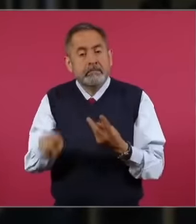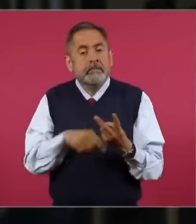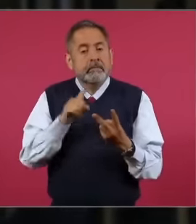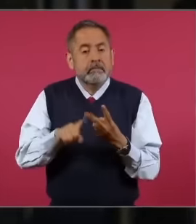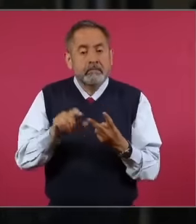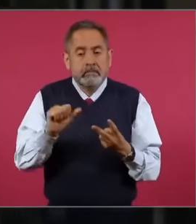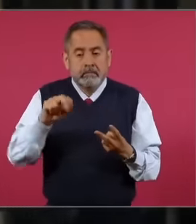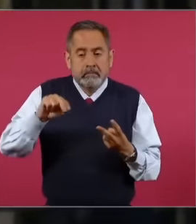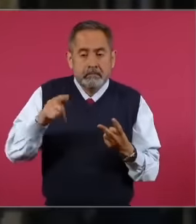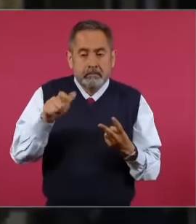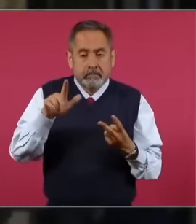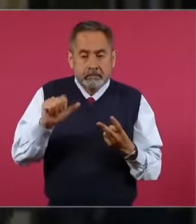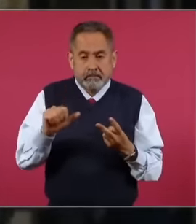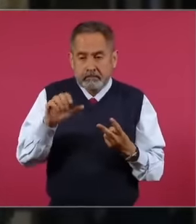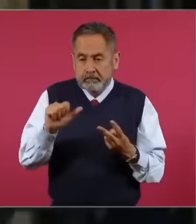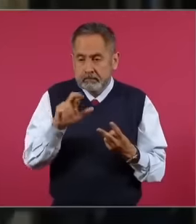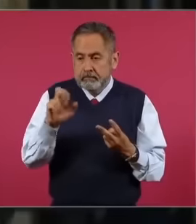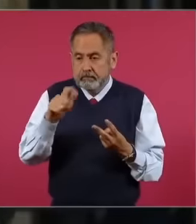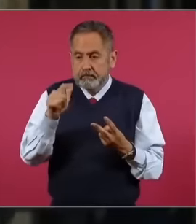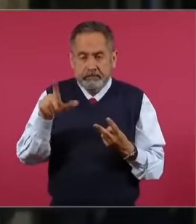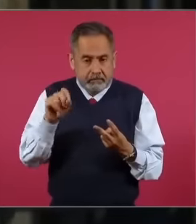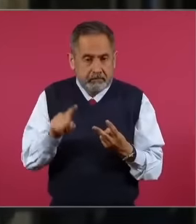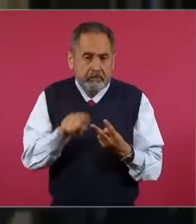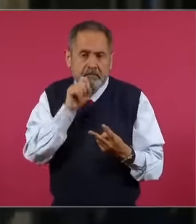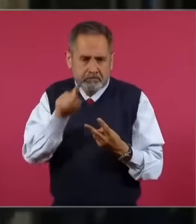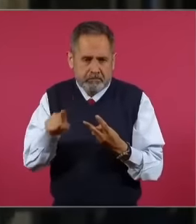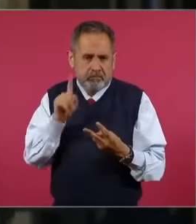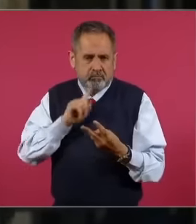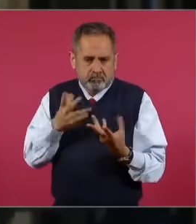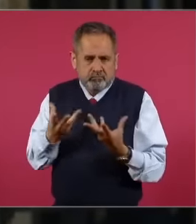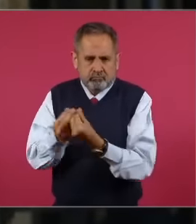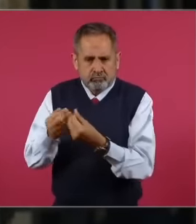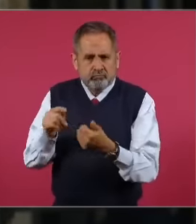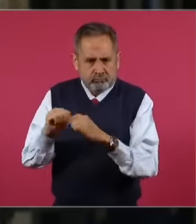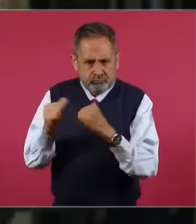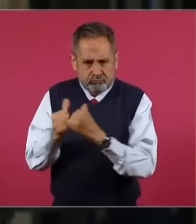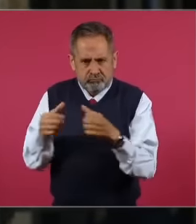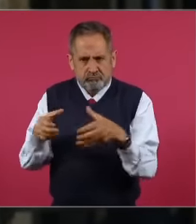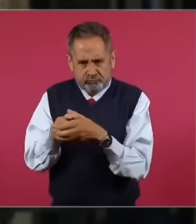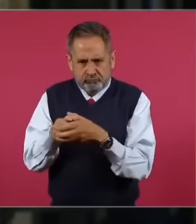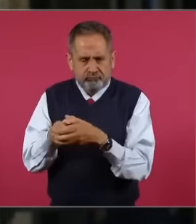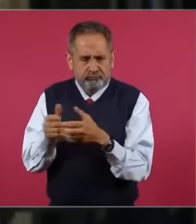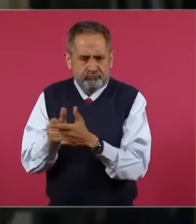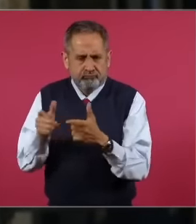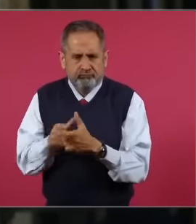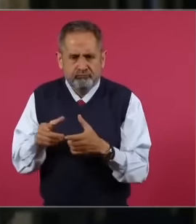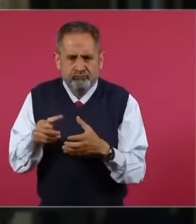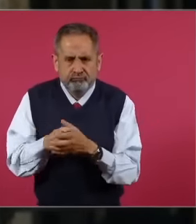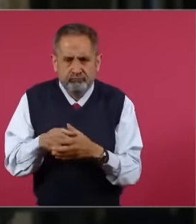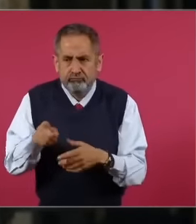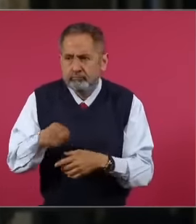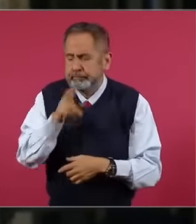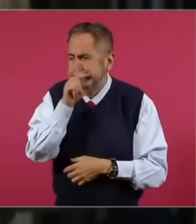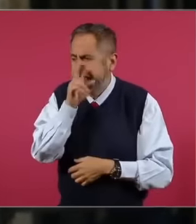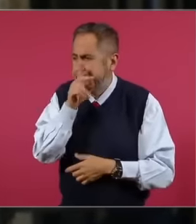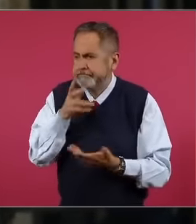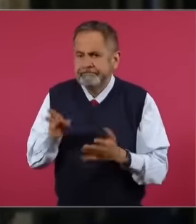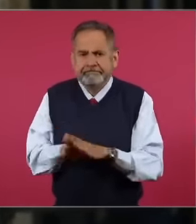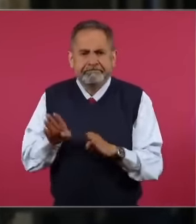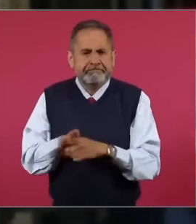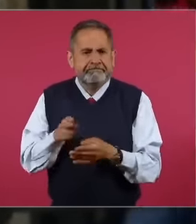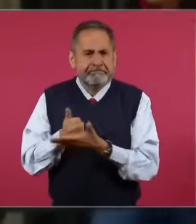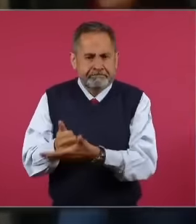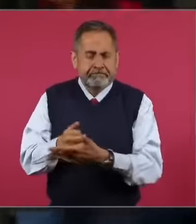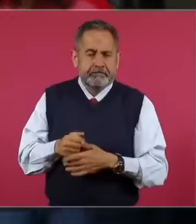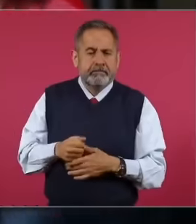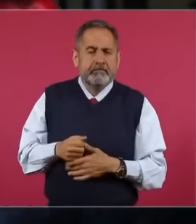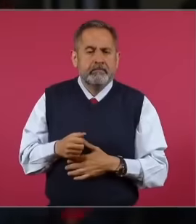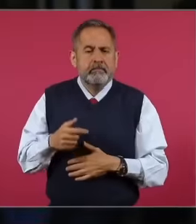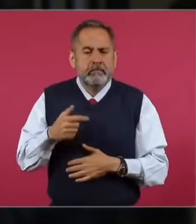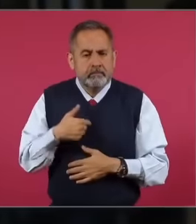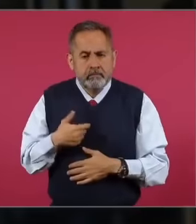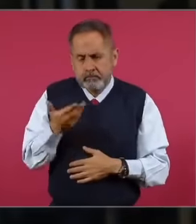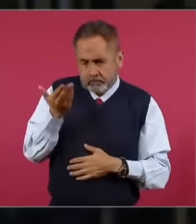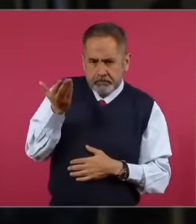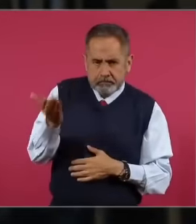Arellano another woman who is a member of this citizen network, very worried, I asked a